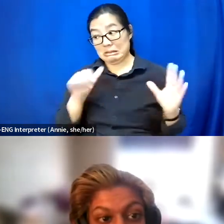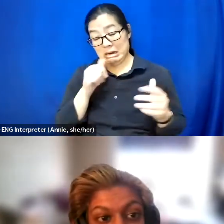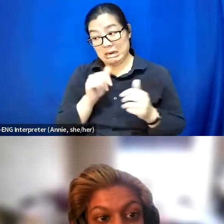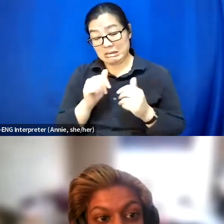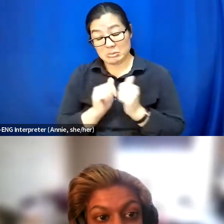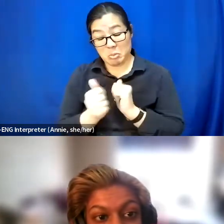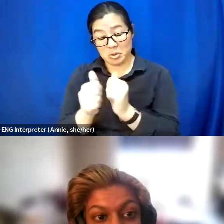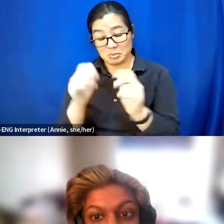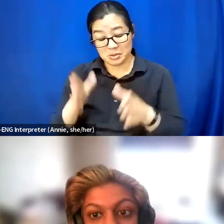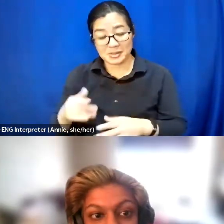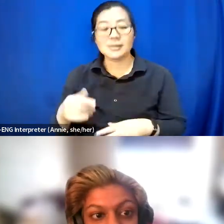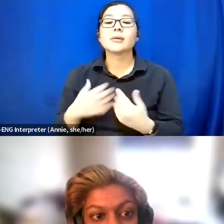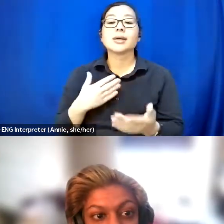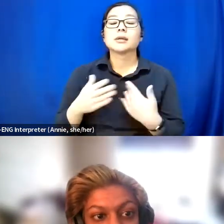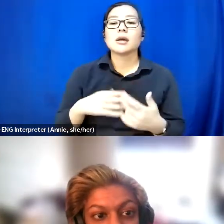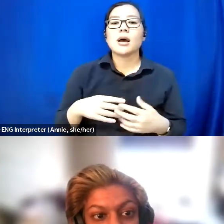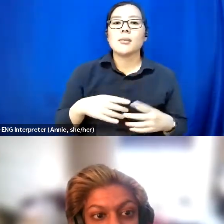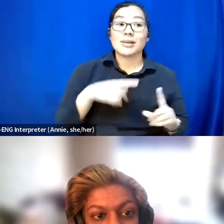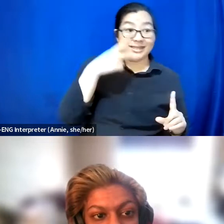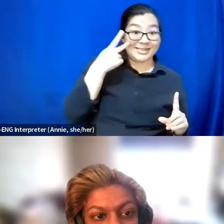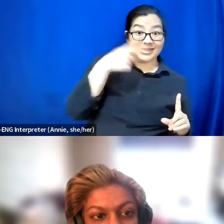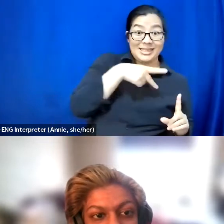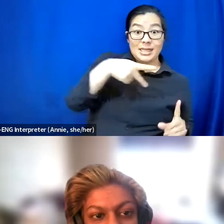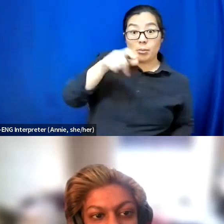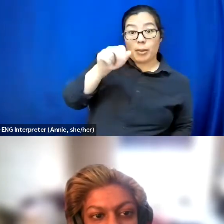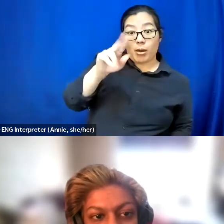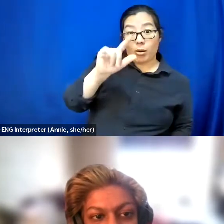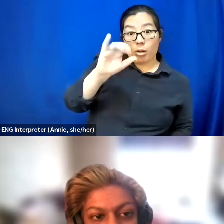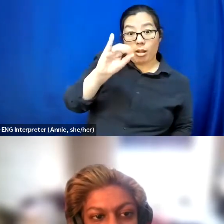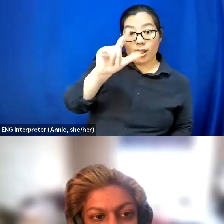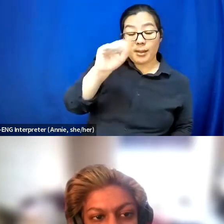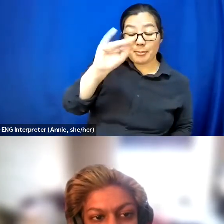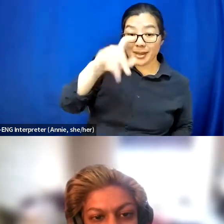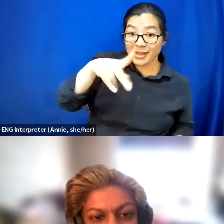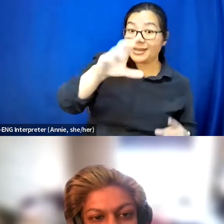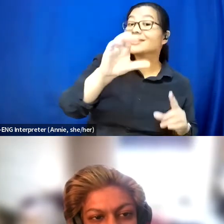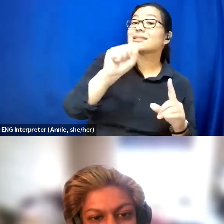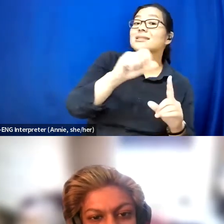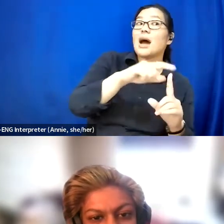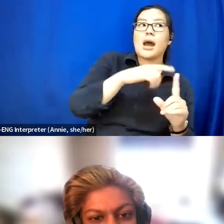that they take disabled people and like plunk them on a track. And I was talking to my partner about this. This is a complete side note by the way.